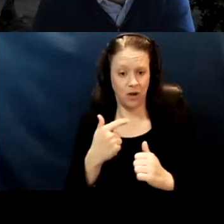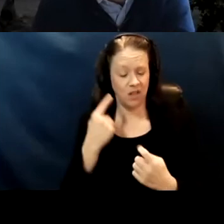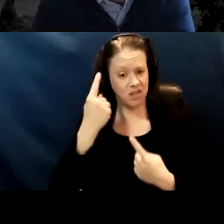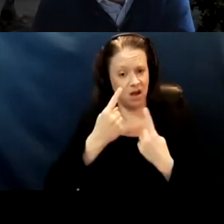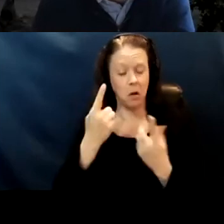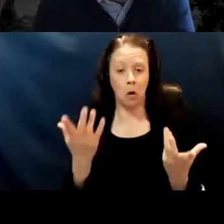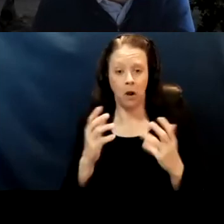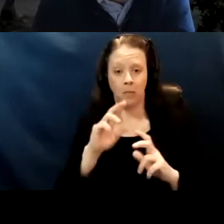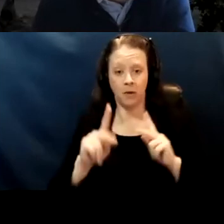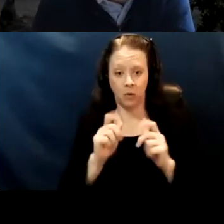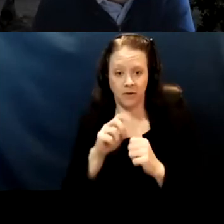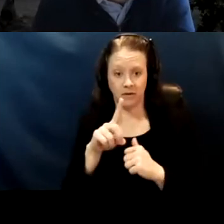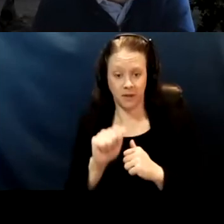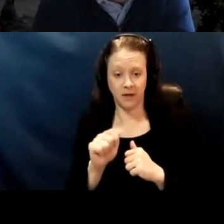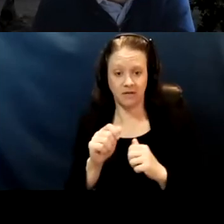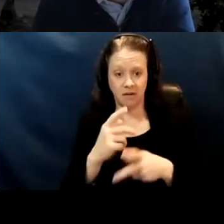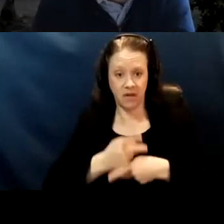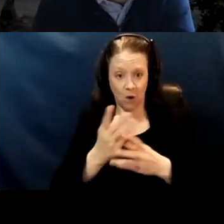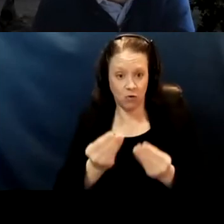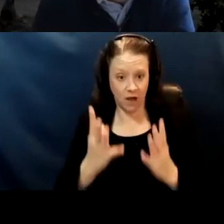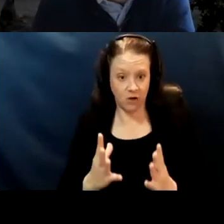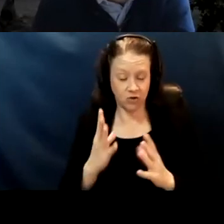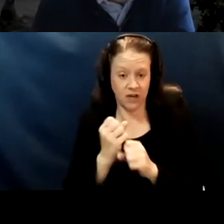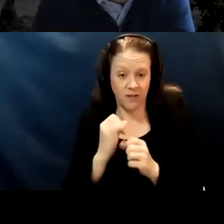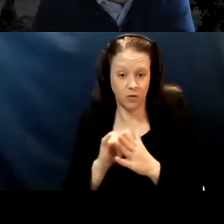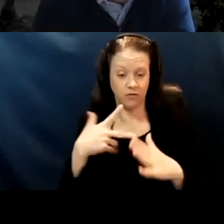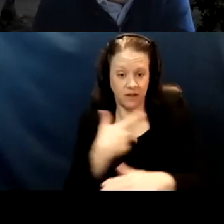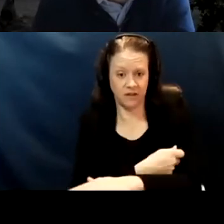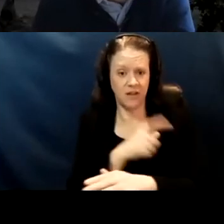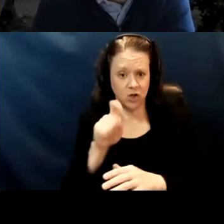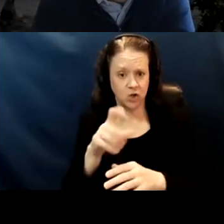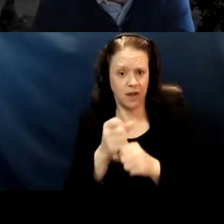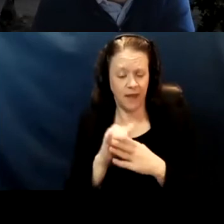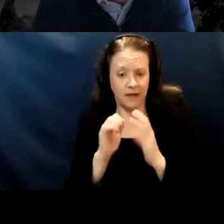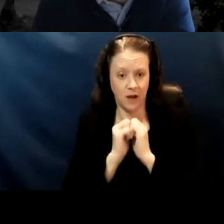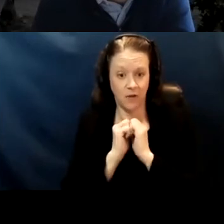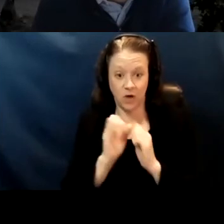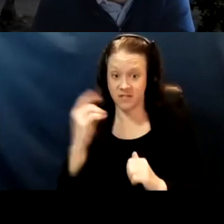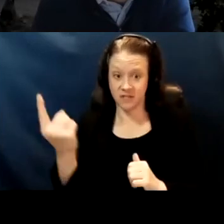their care providers get their vaccine, they should get them together. If somebody in family did not get a vaccine and their kids